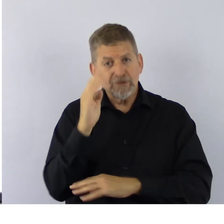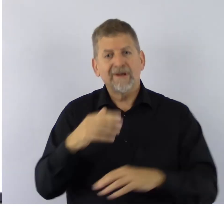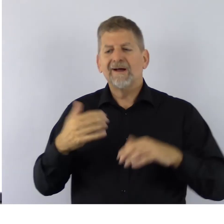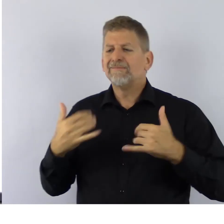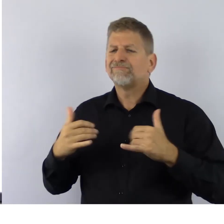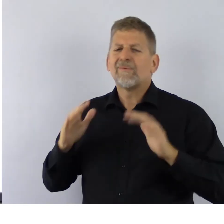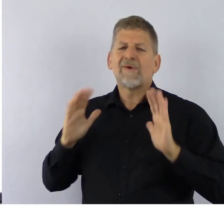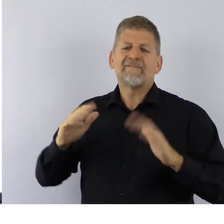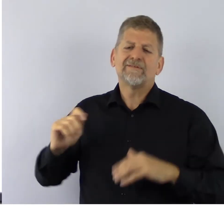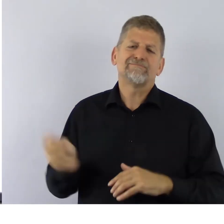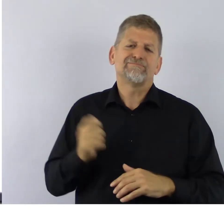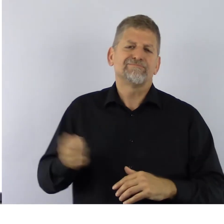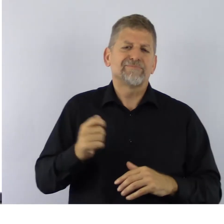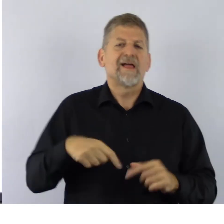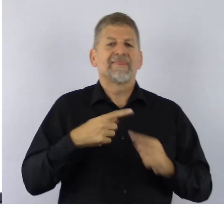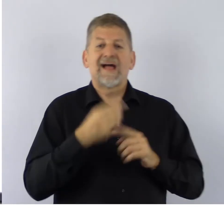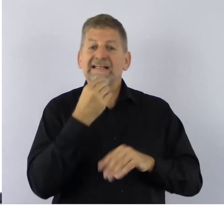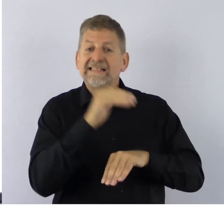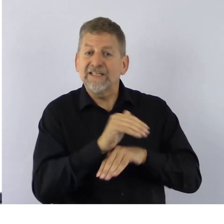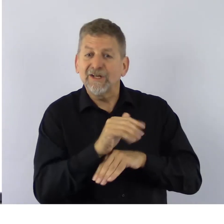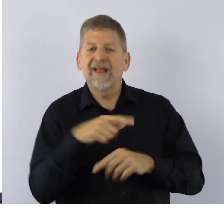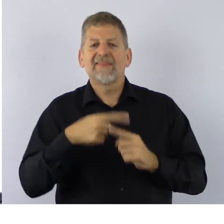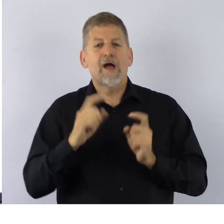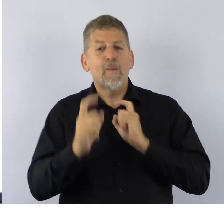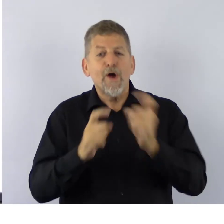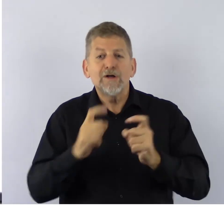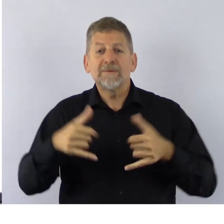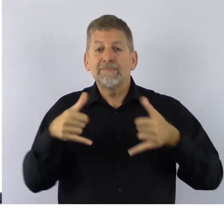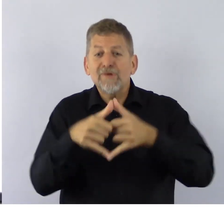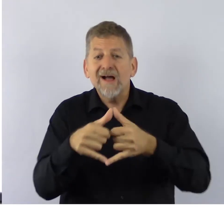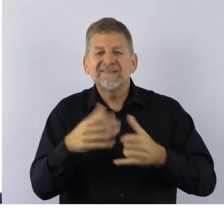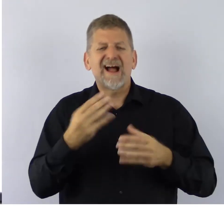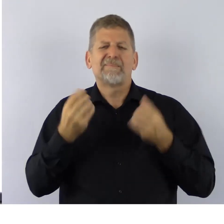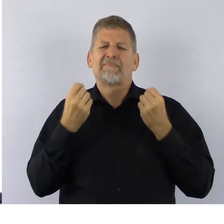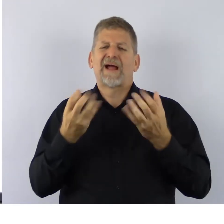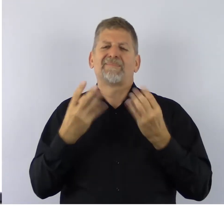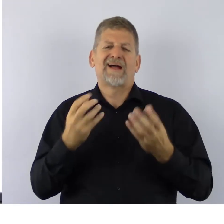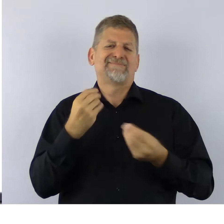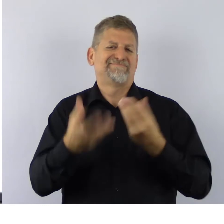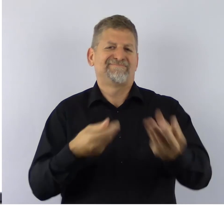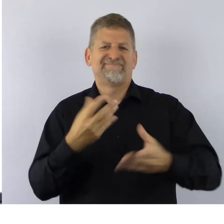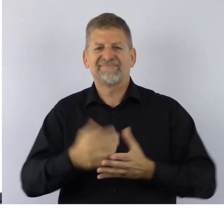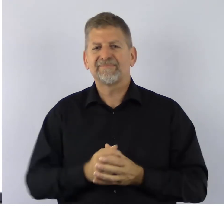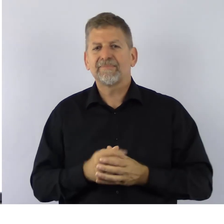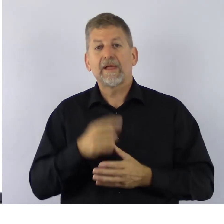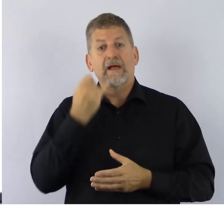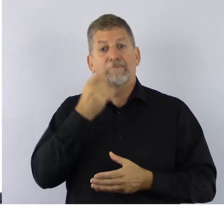dinner, awards, prizes, and so much more. And if you sign up before